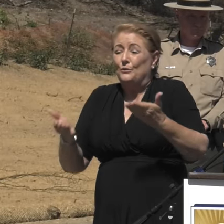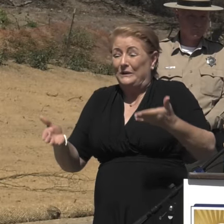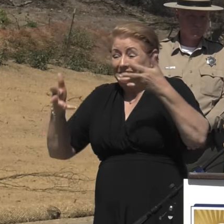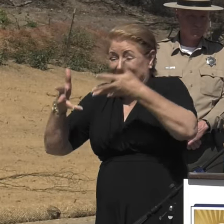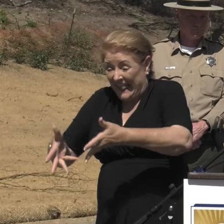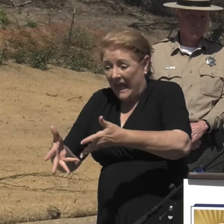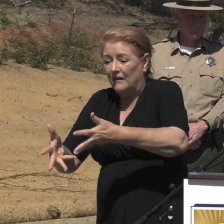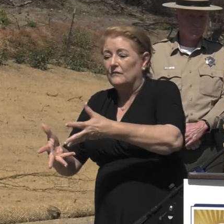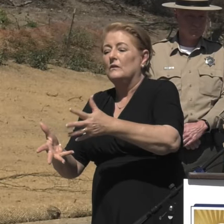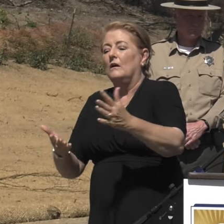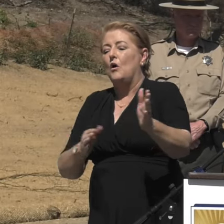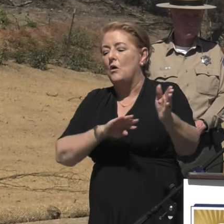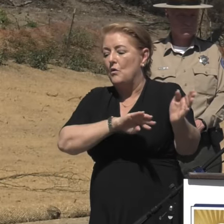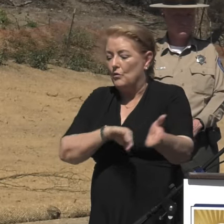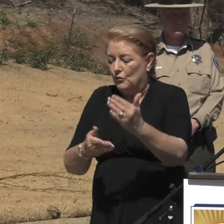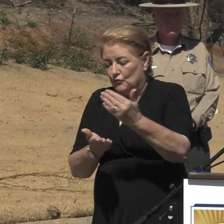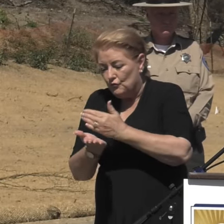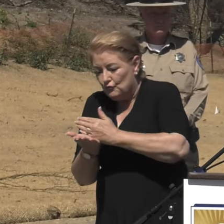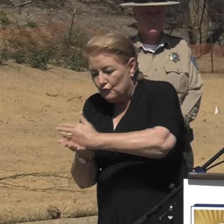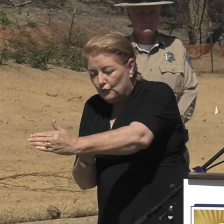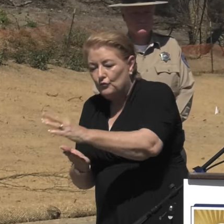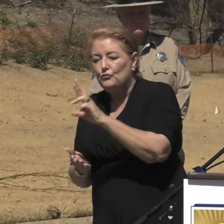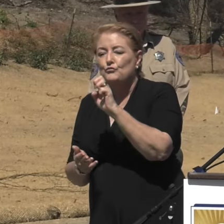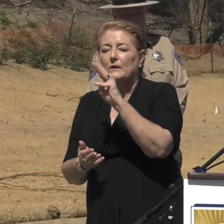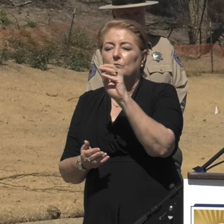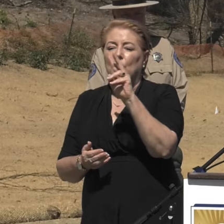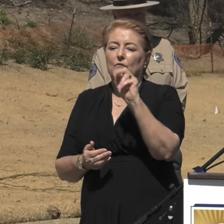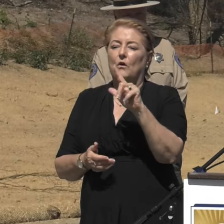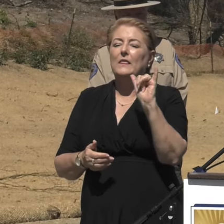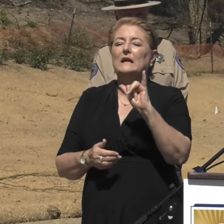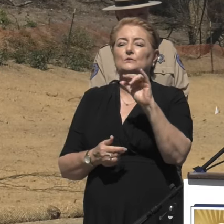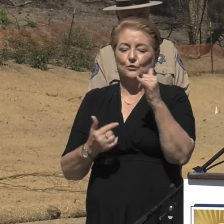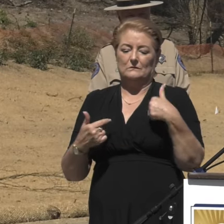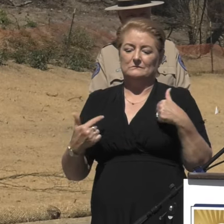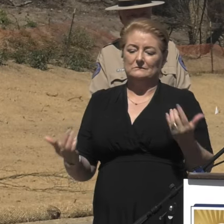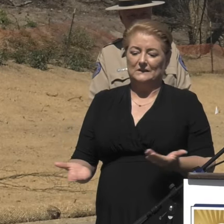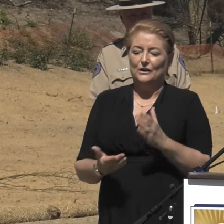Phase two, debris removal, is where Cal Recycle comes in.